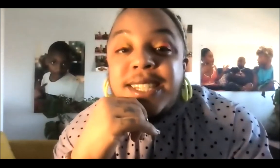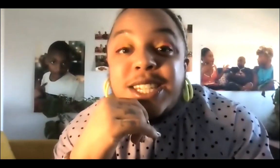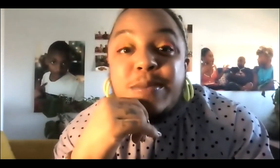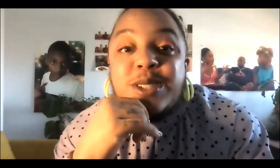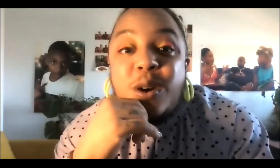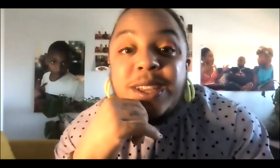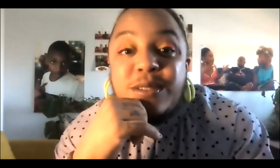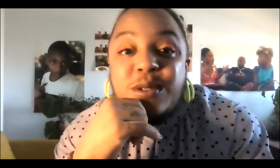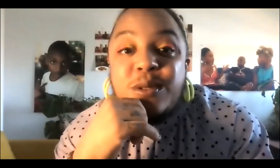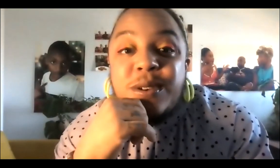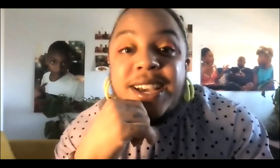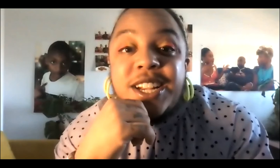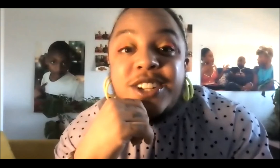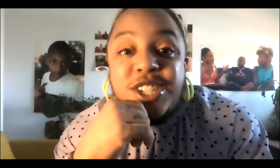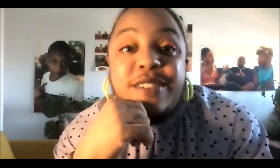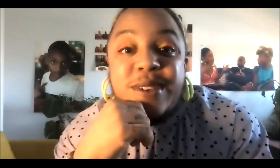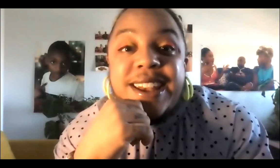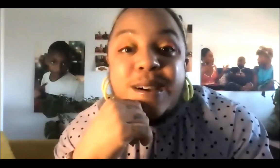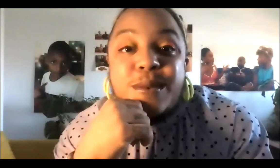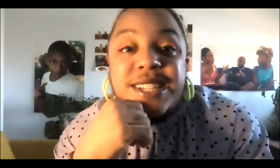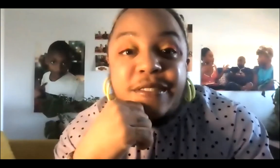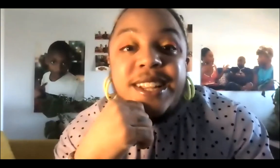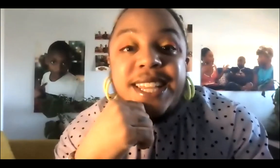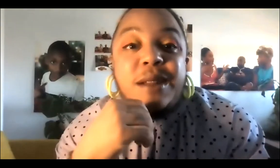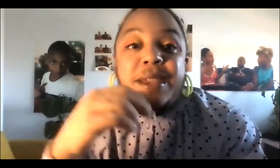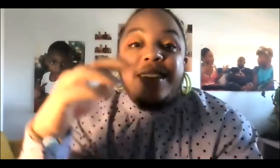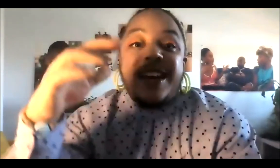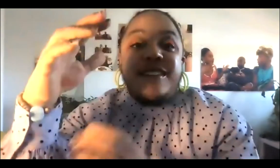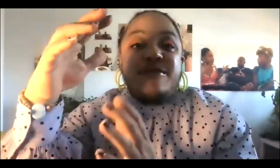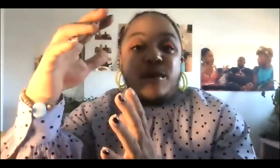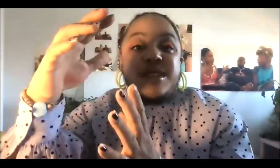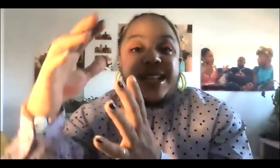system is going through a shift right now, we're definitely in a period of both